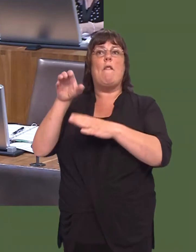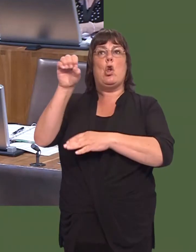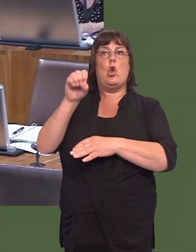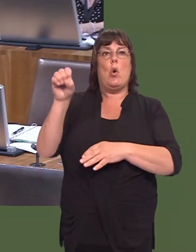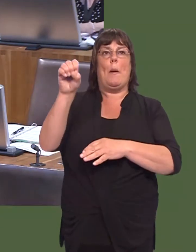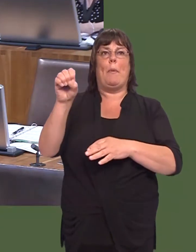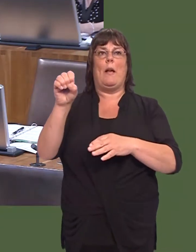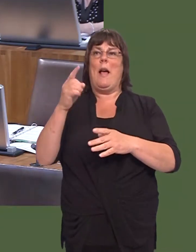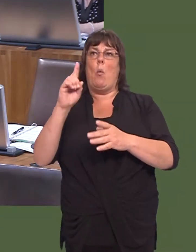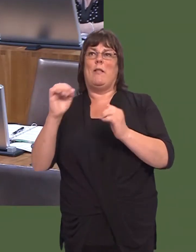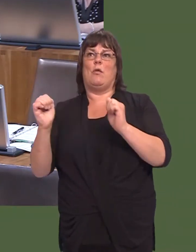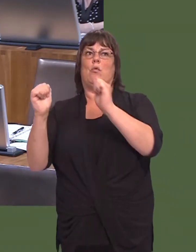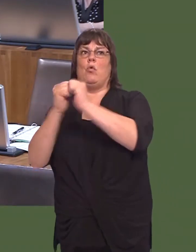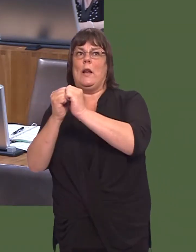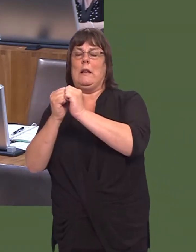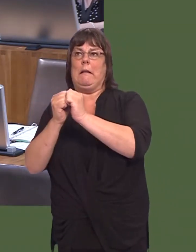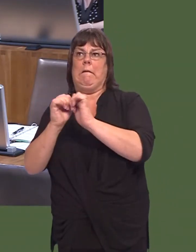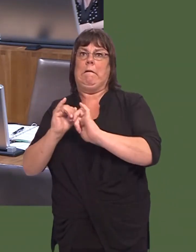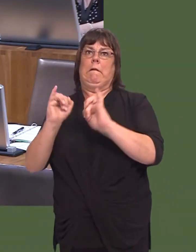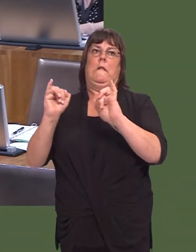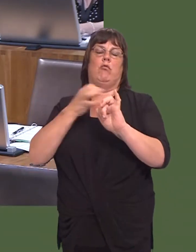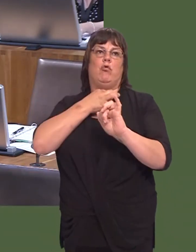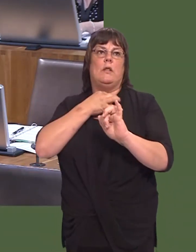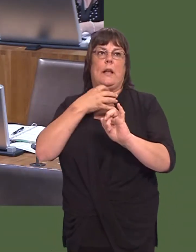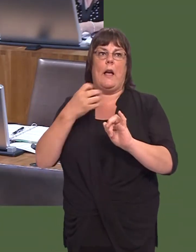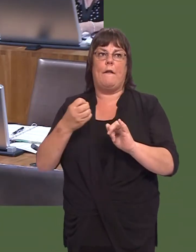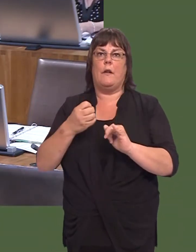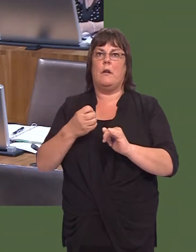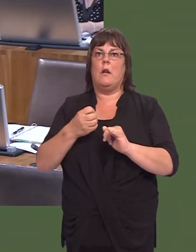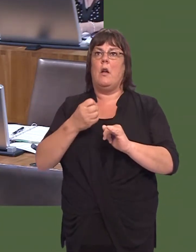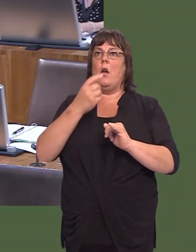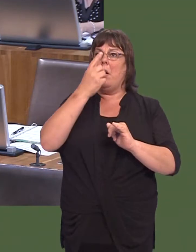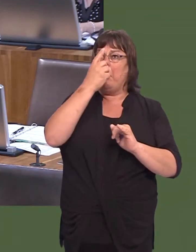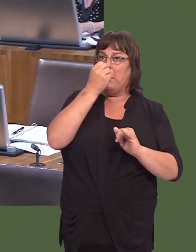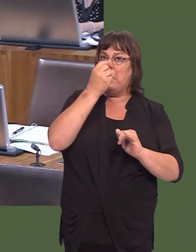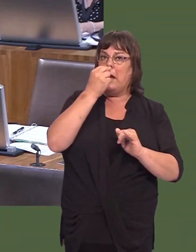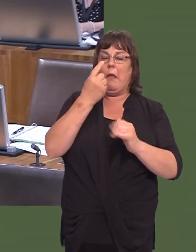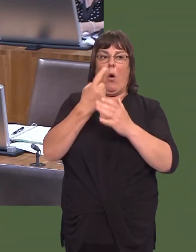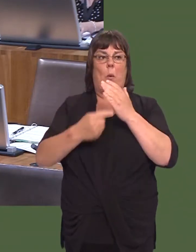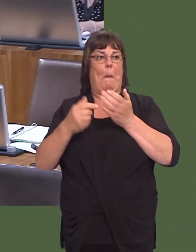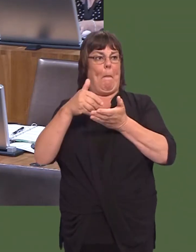A hard Brexit would mean, in effect, that the only free market that UK steel was able to access would be the UK itself.